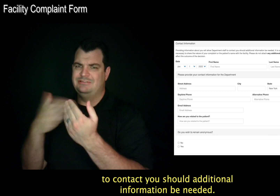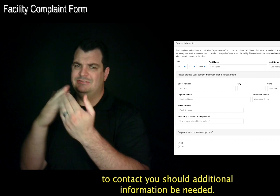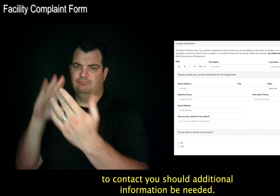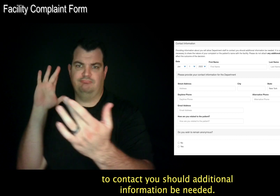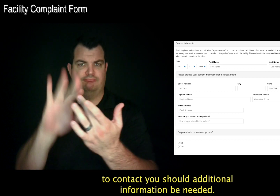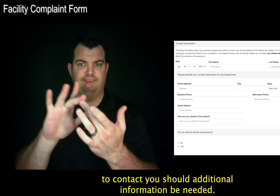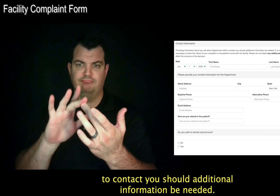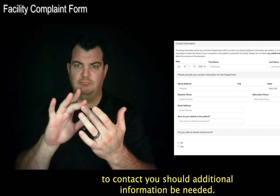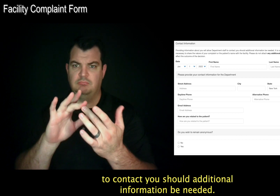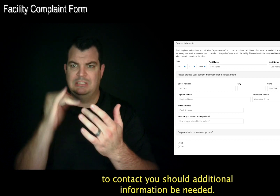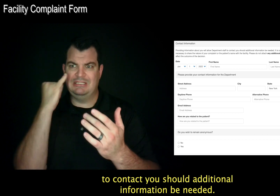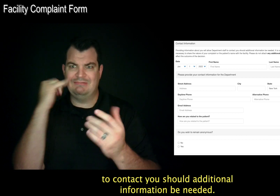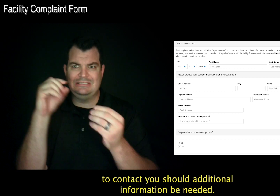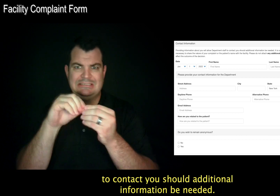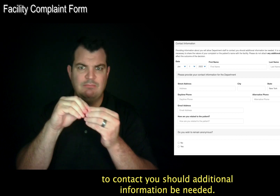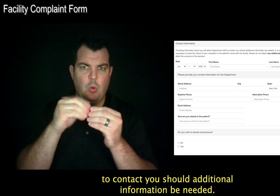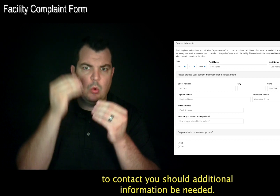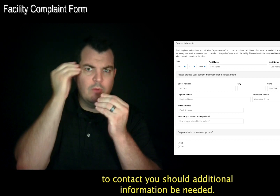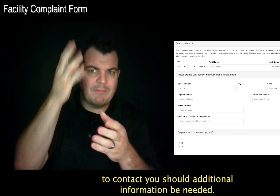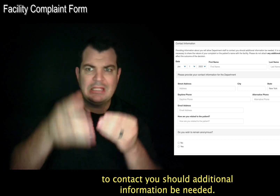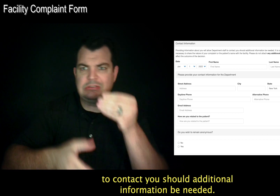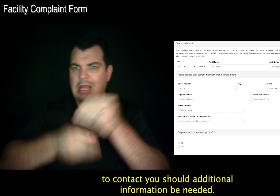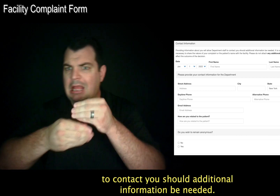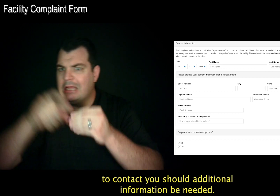to contact you should additional information be needed.